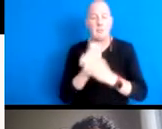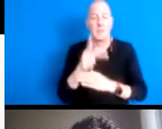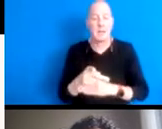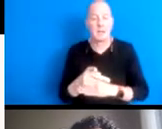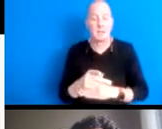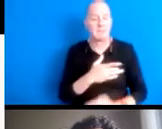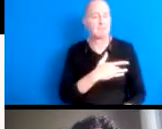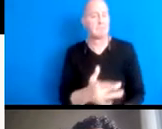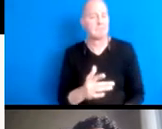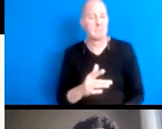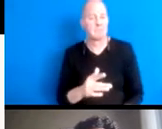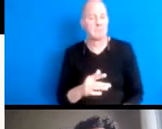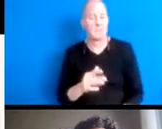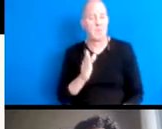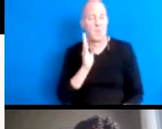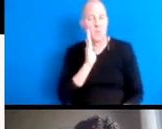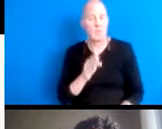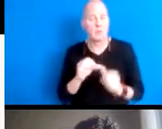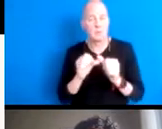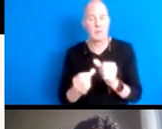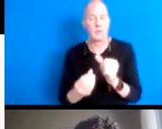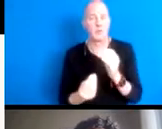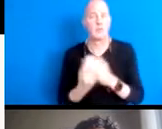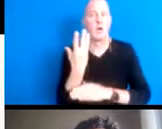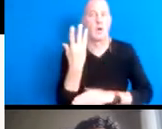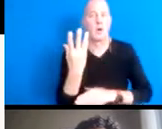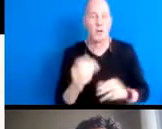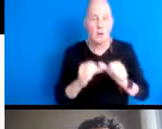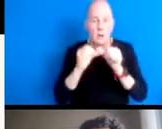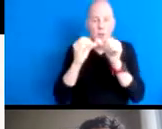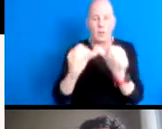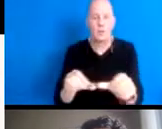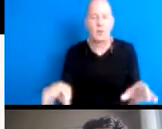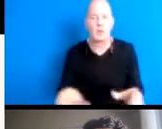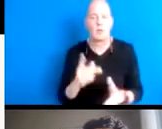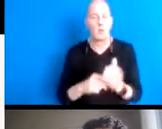In all likelihood, continue to grow, continue to do what such plans do like house and feed